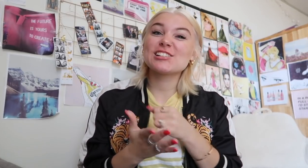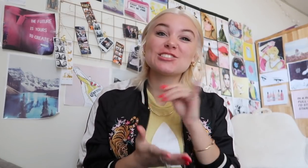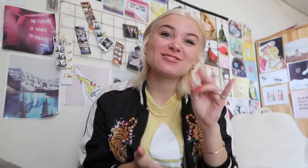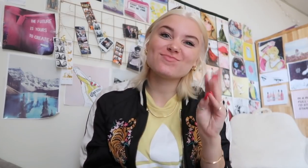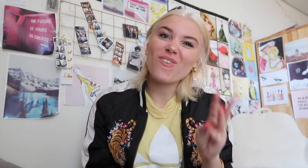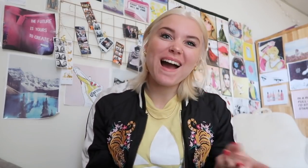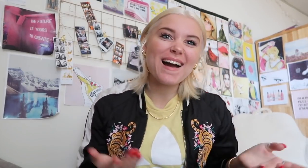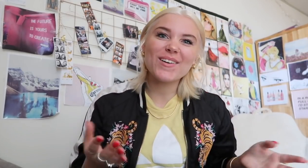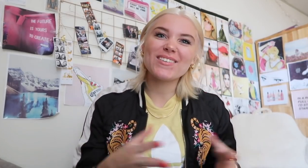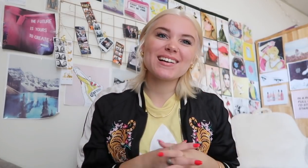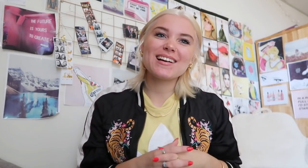it is just. wow